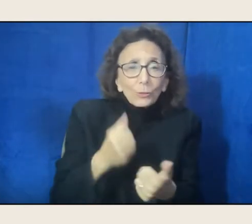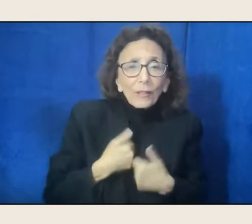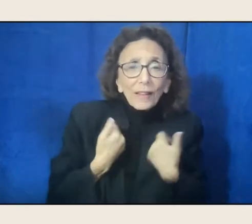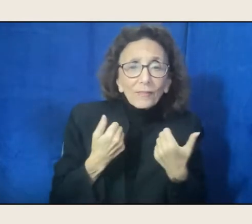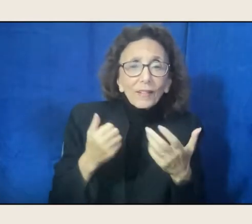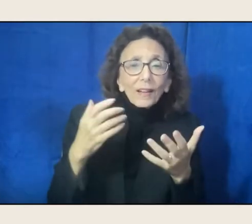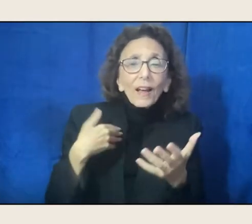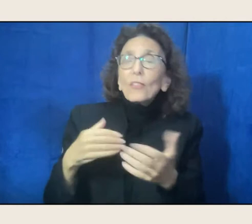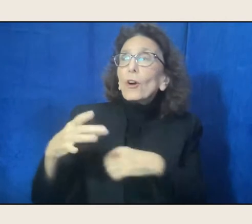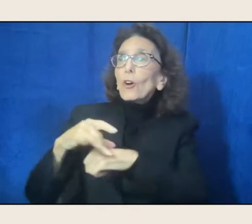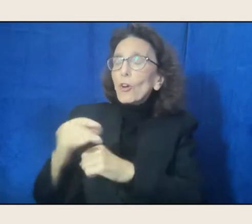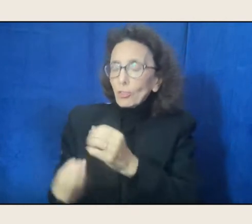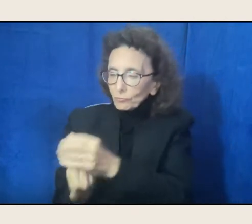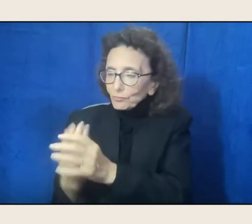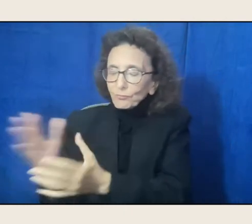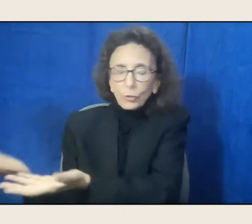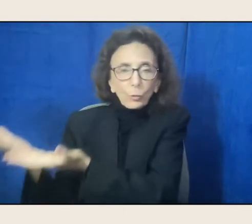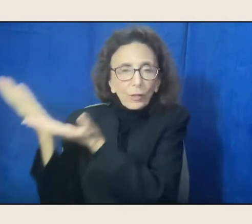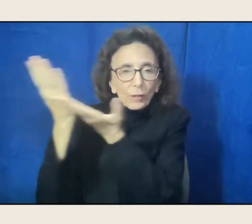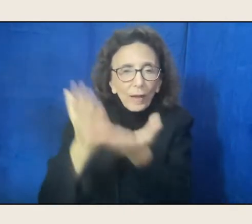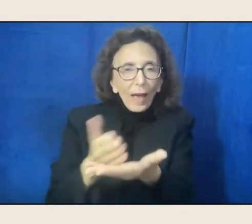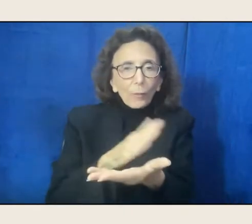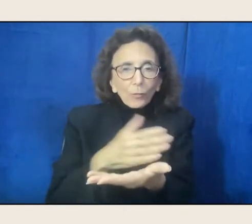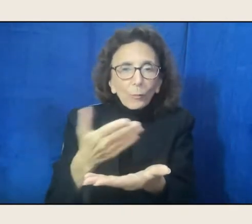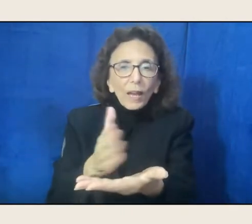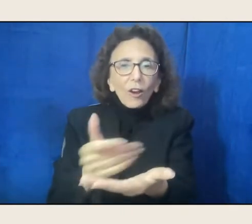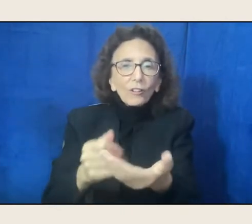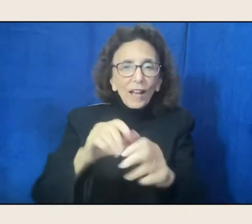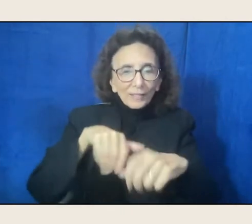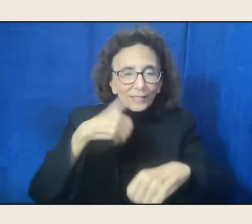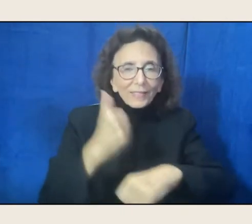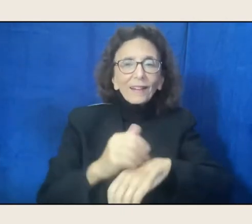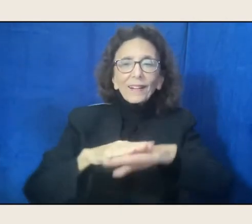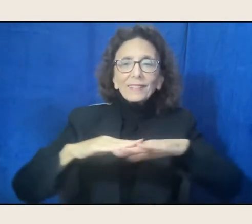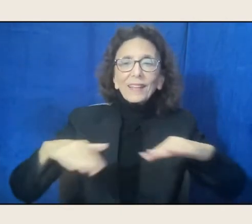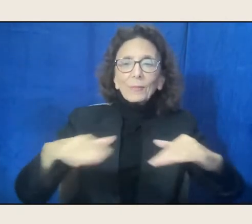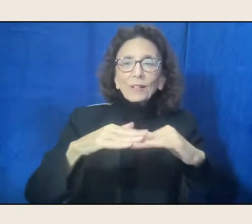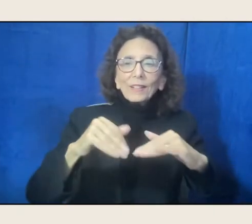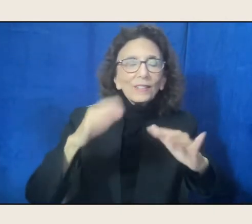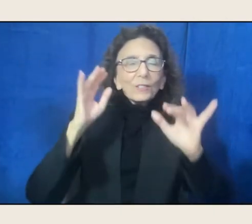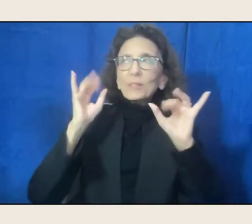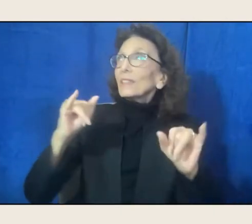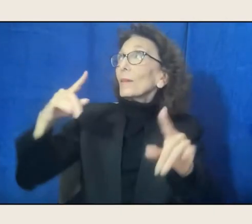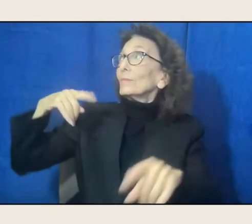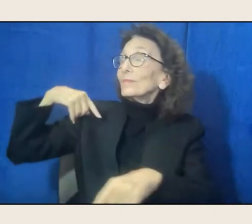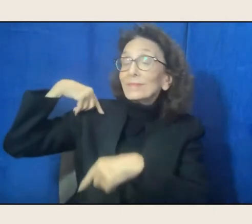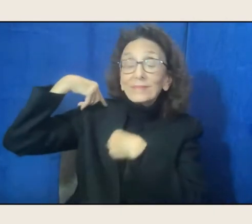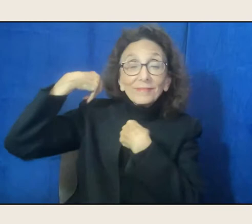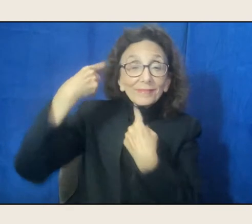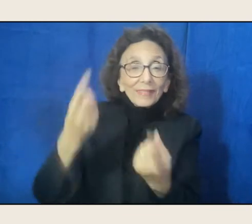"So it has been since creation, "and it will go on. "We chase chickens or dogs away from it.